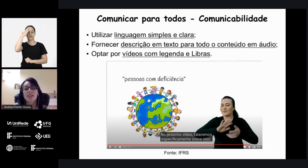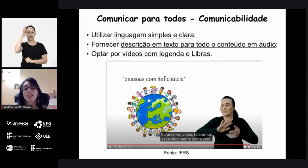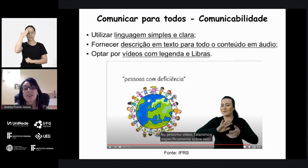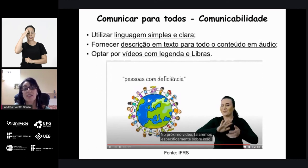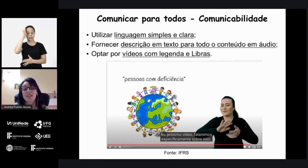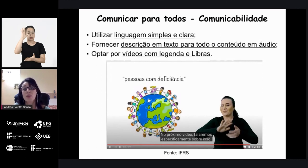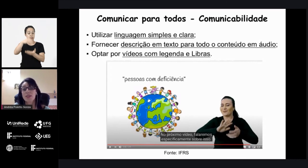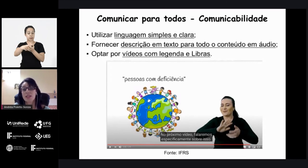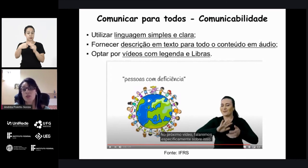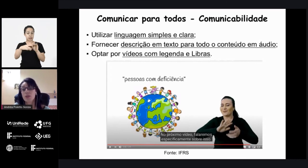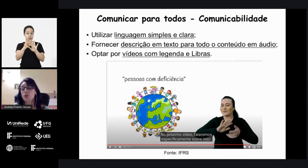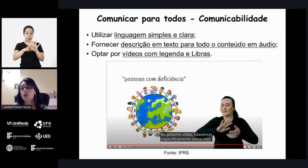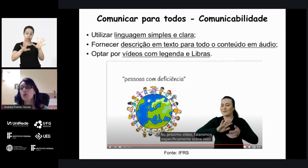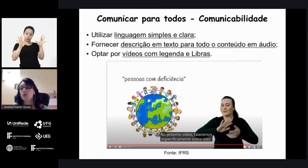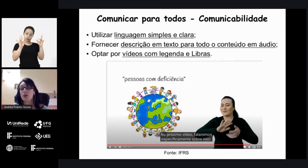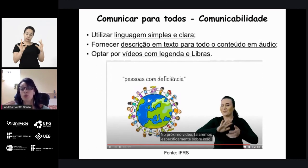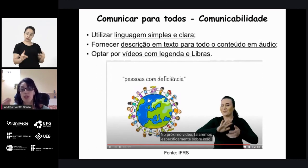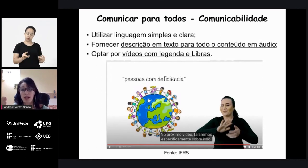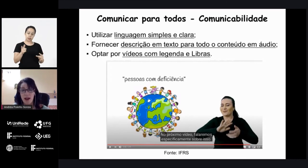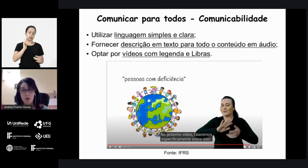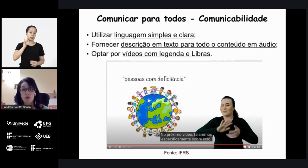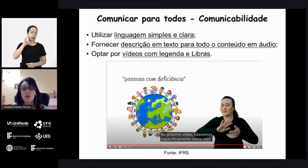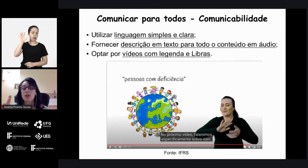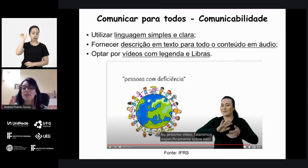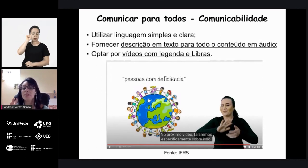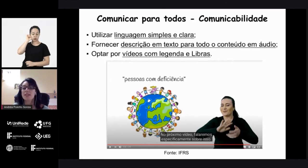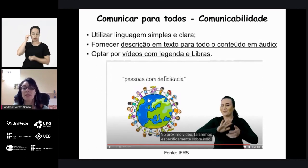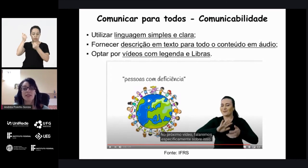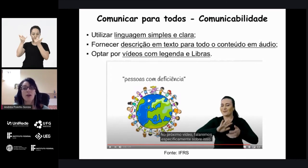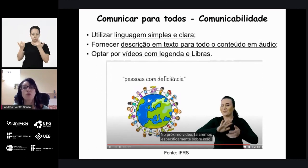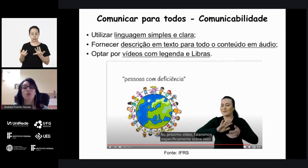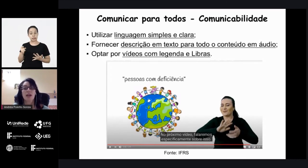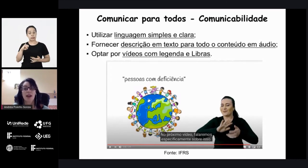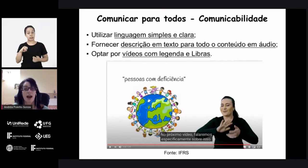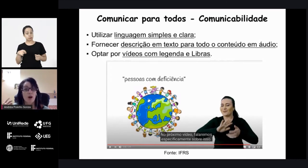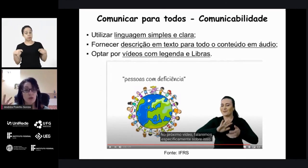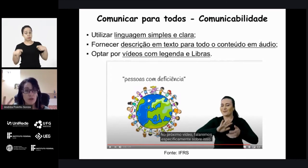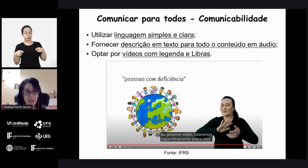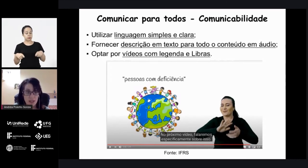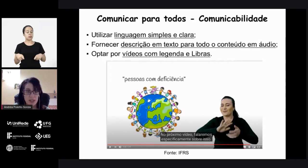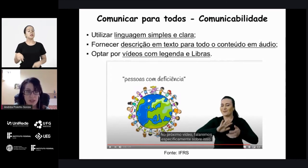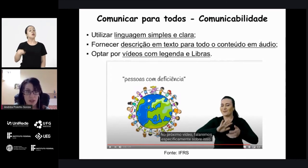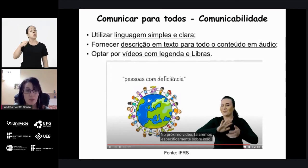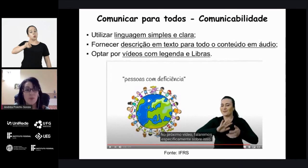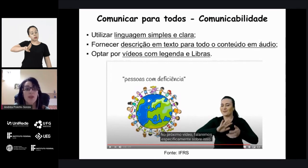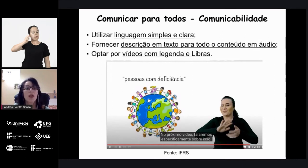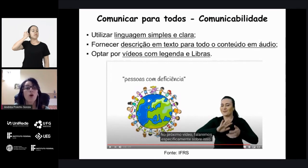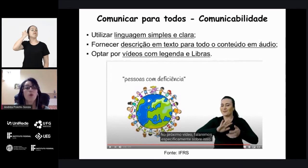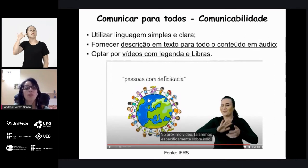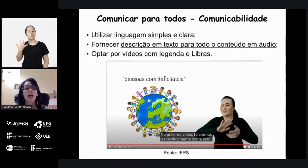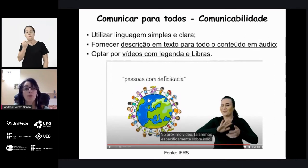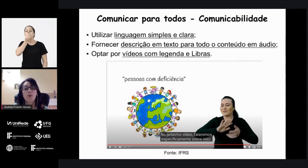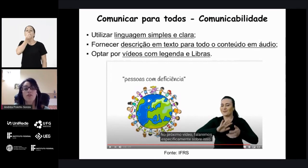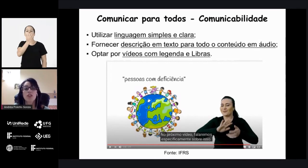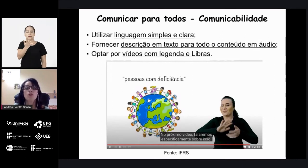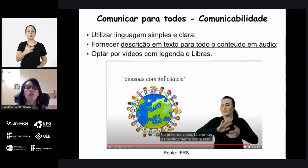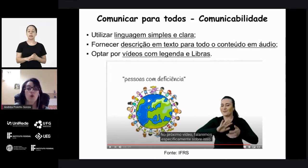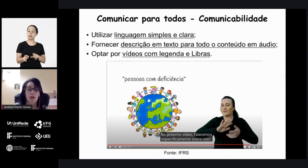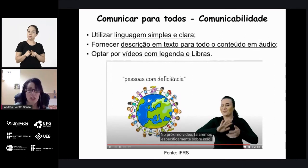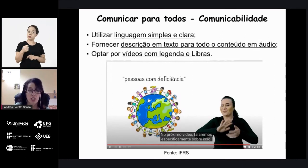provides the text description for all the audio content If it is necessary to use the audio description choose